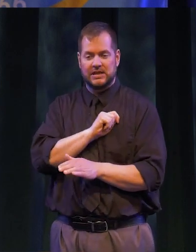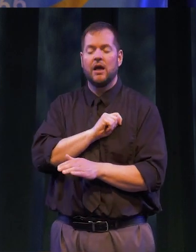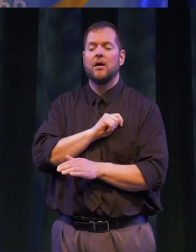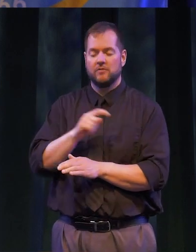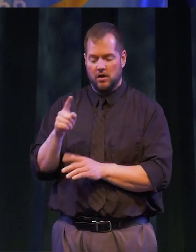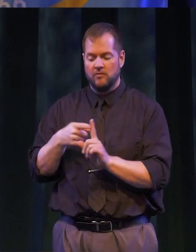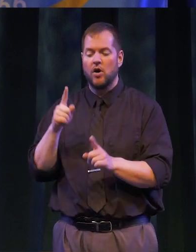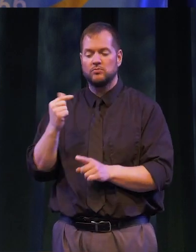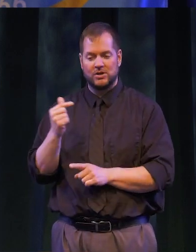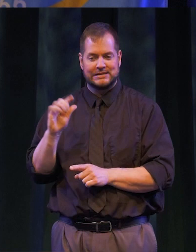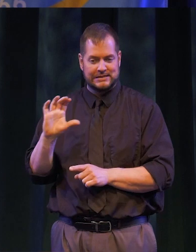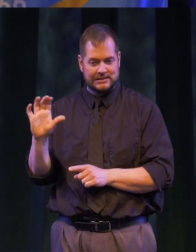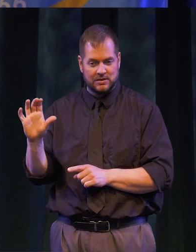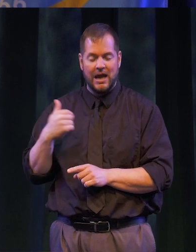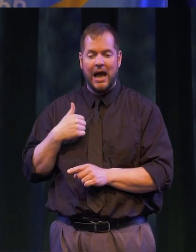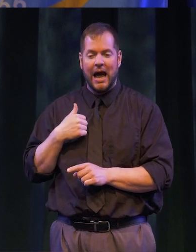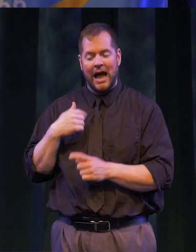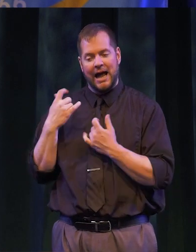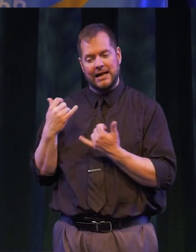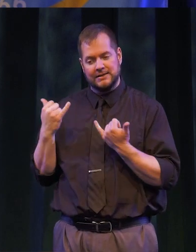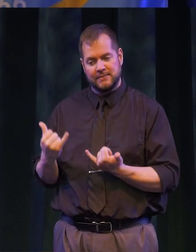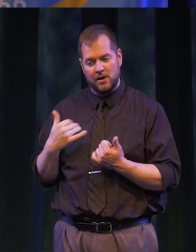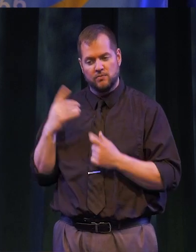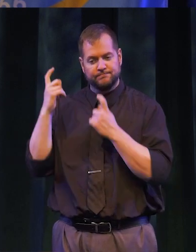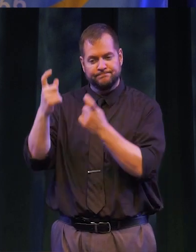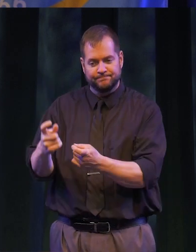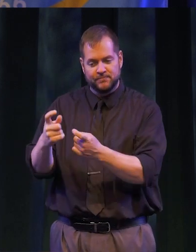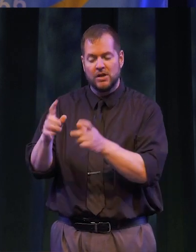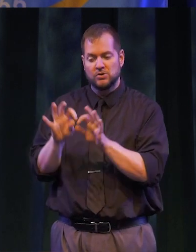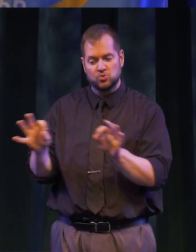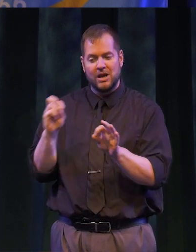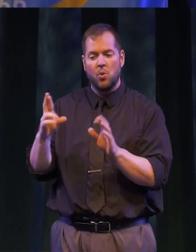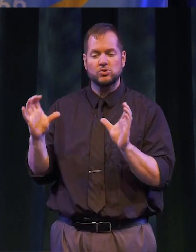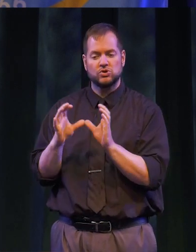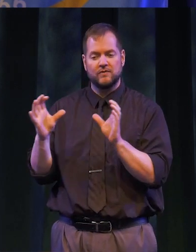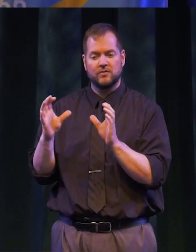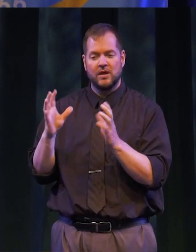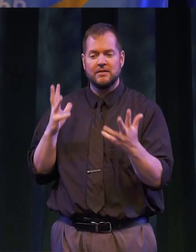GENESEE COMMUNITY COLLEGE, I HEREWITH CONFER UPON YOU THE DEGREE OR CERTIFICATE APPROPRIATE